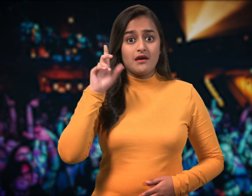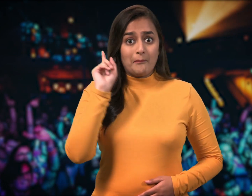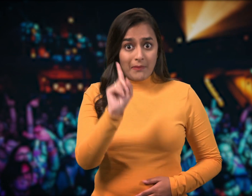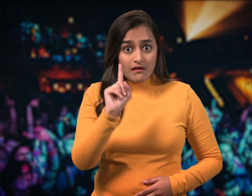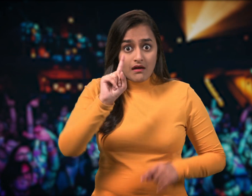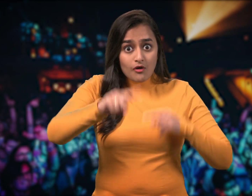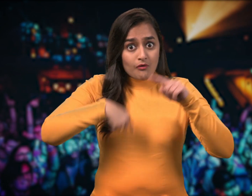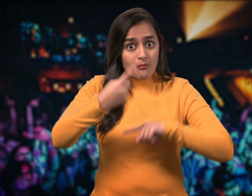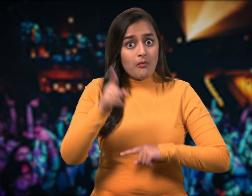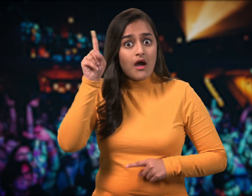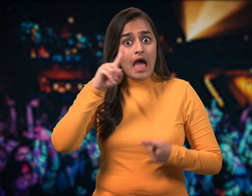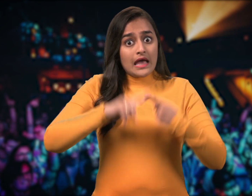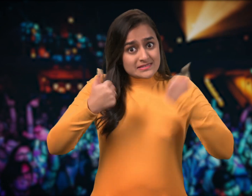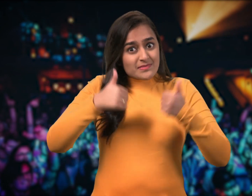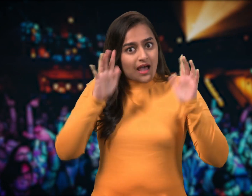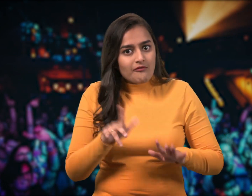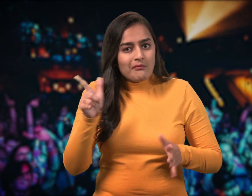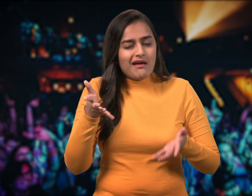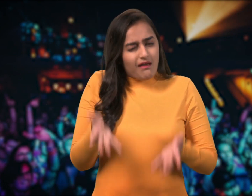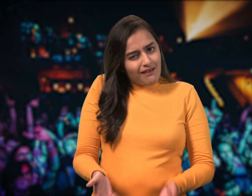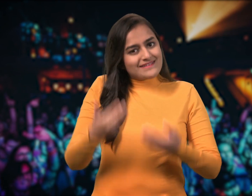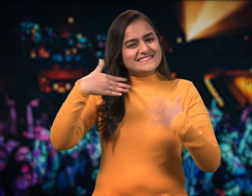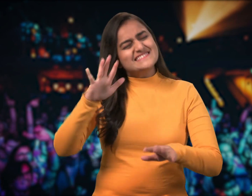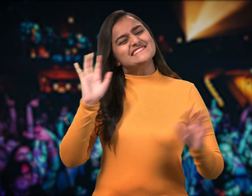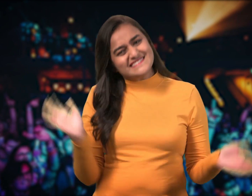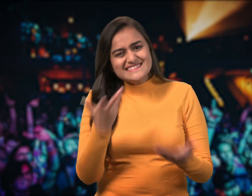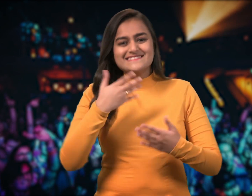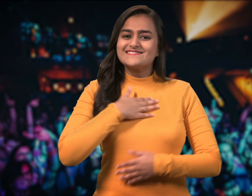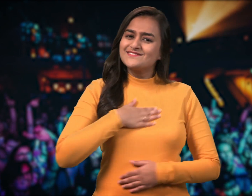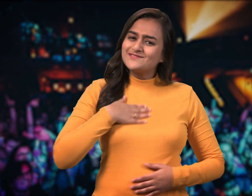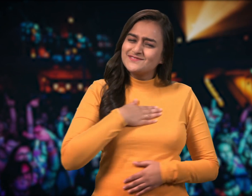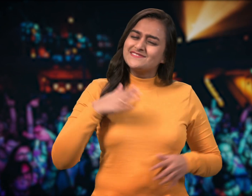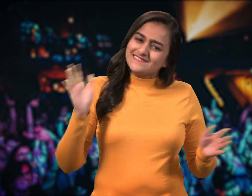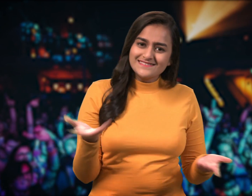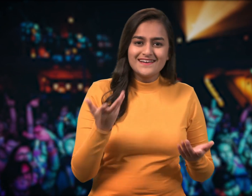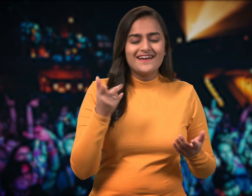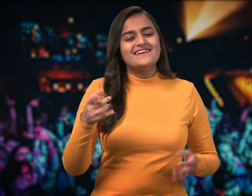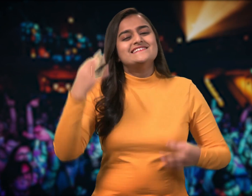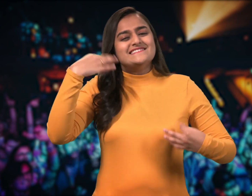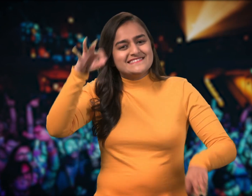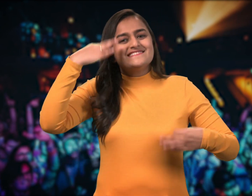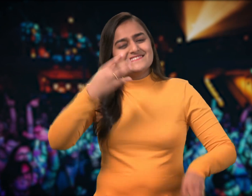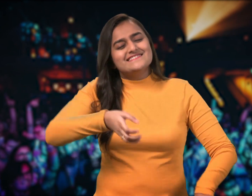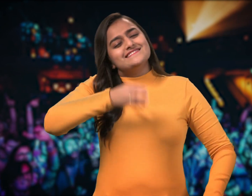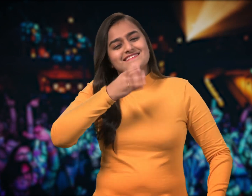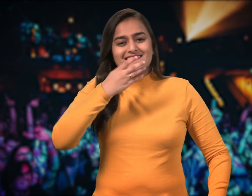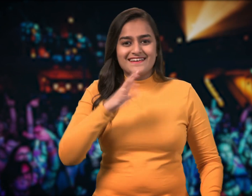Even though they had a test scheduled the next day, they were busy partying.